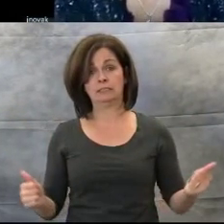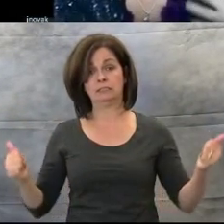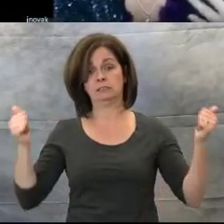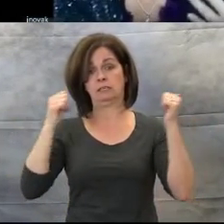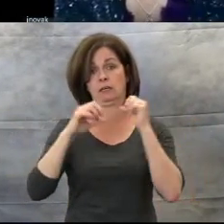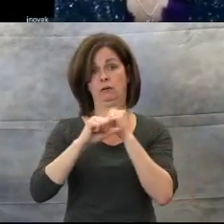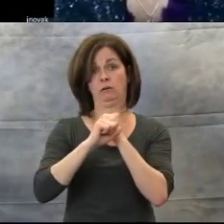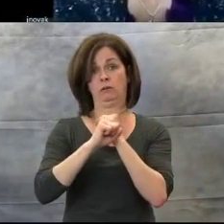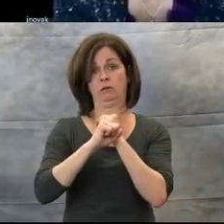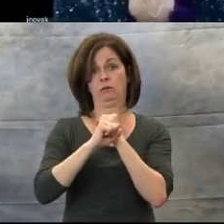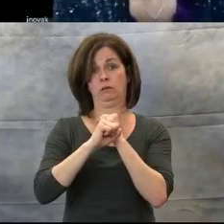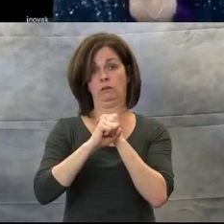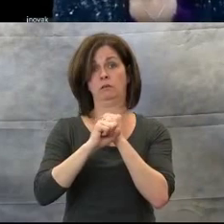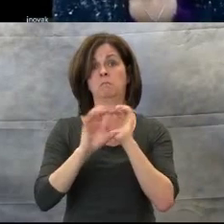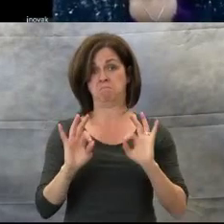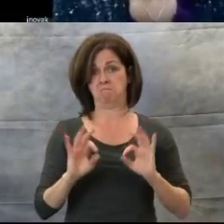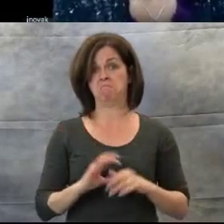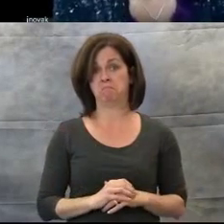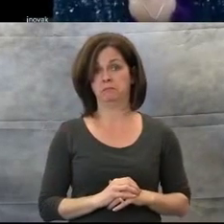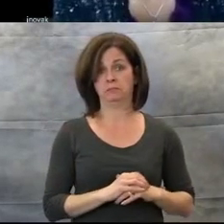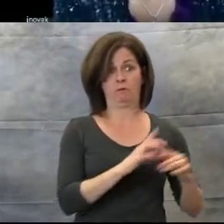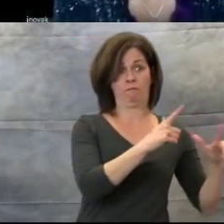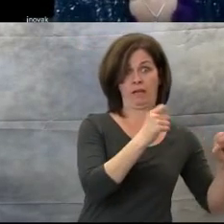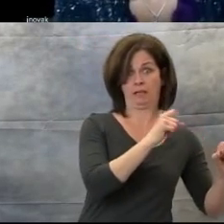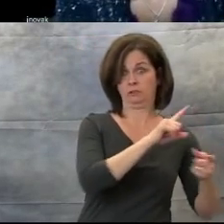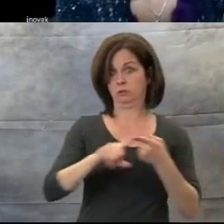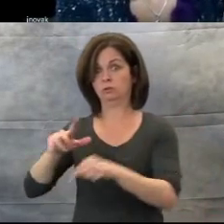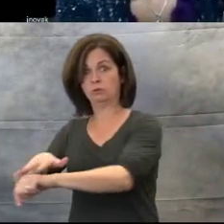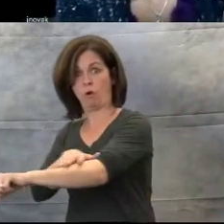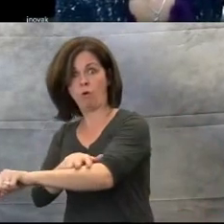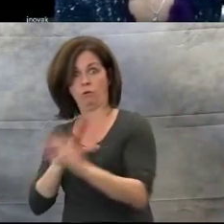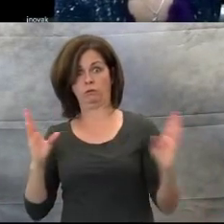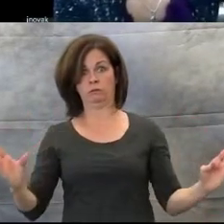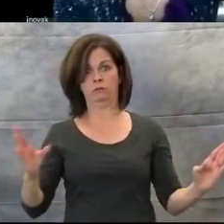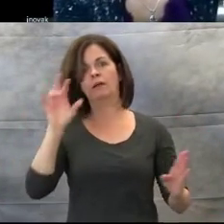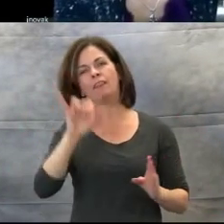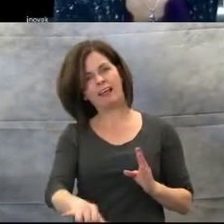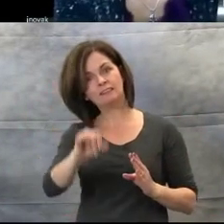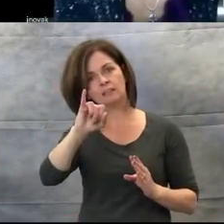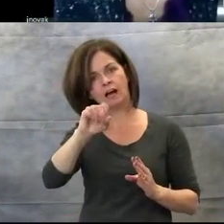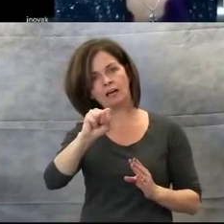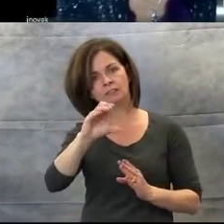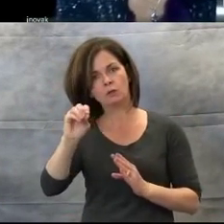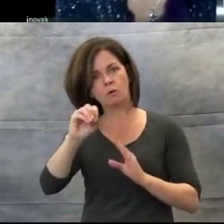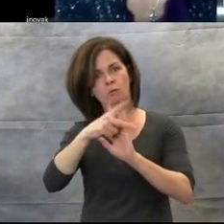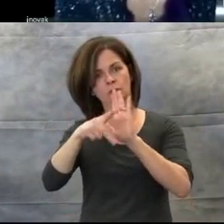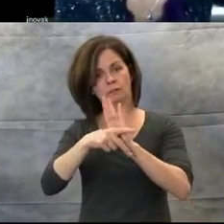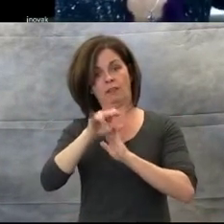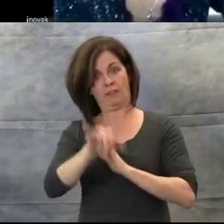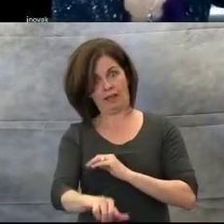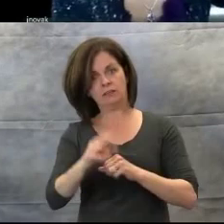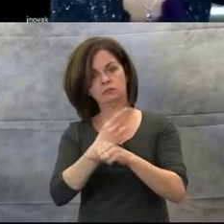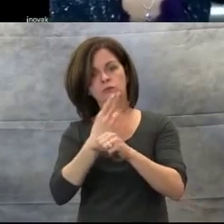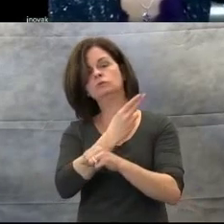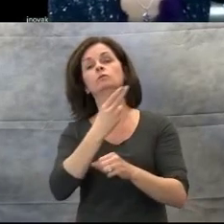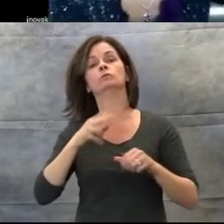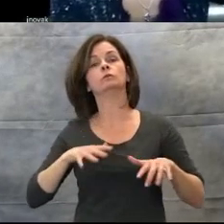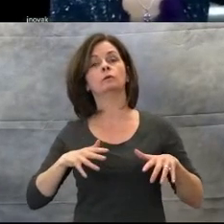So this is an example of the Iso Principle, using music to bring students from where their mood is